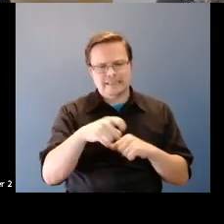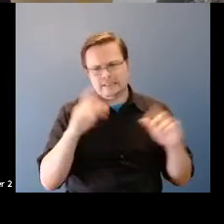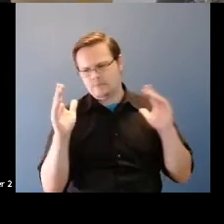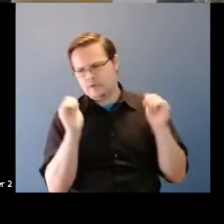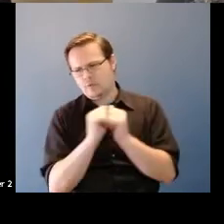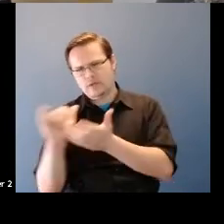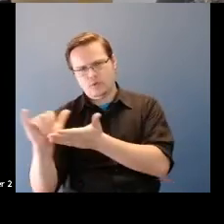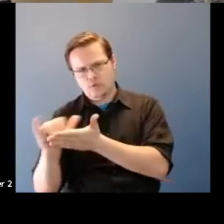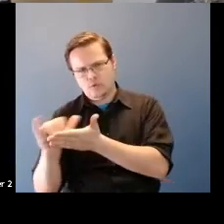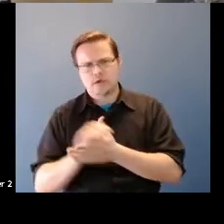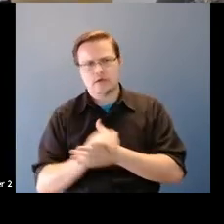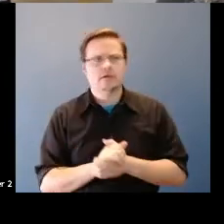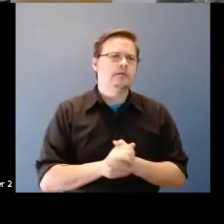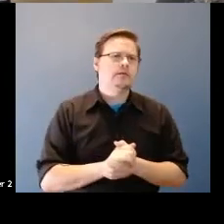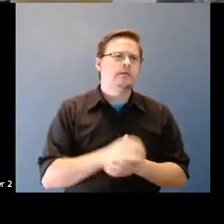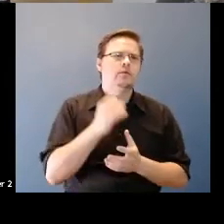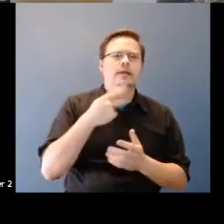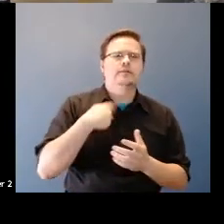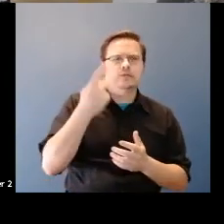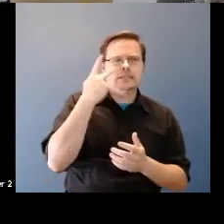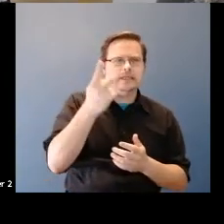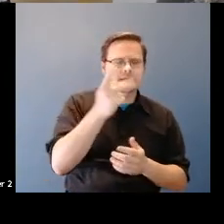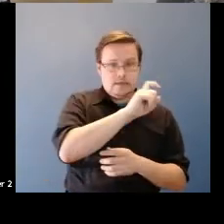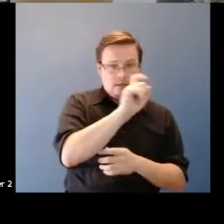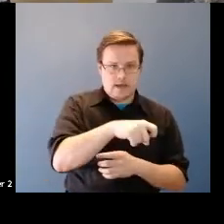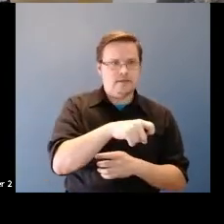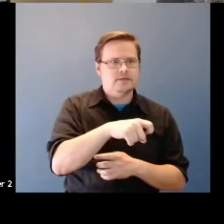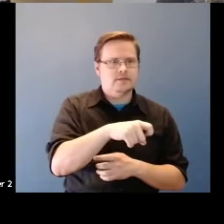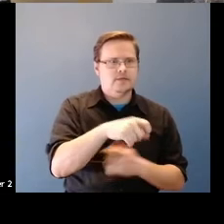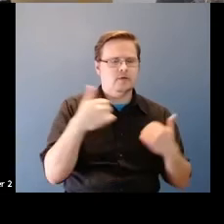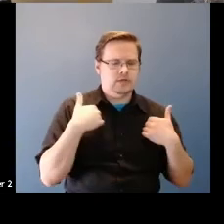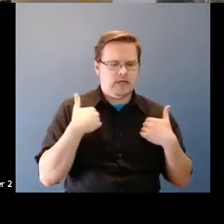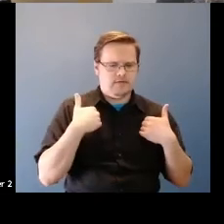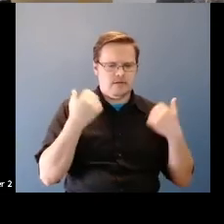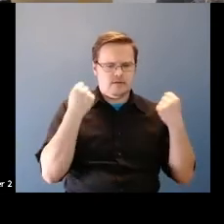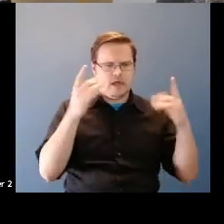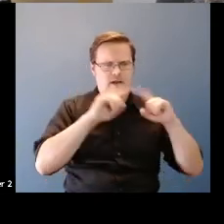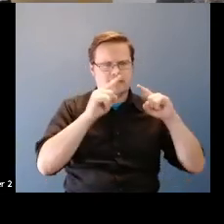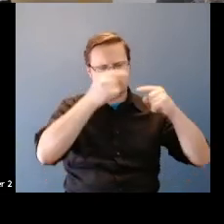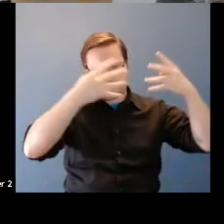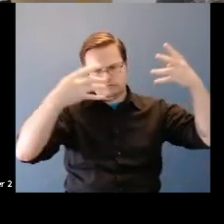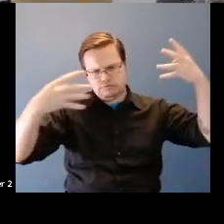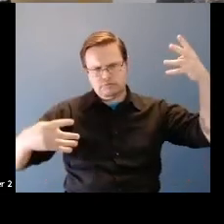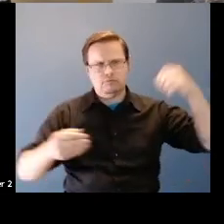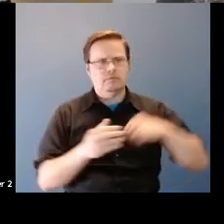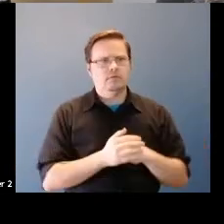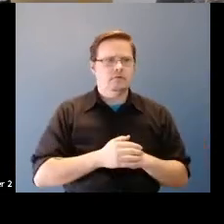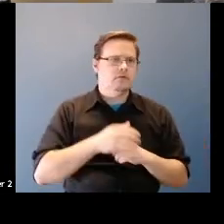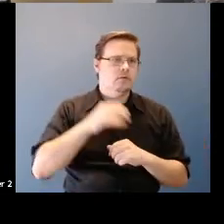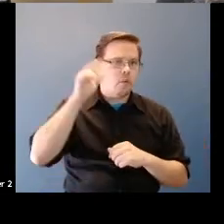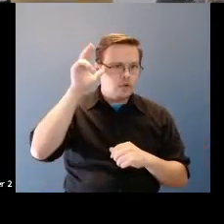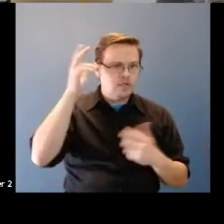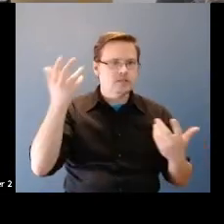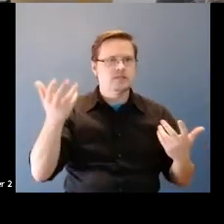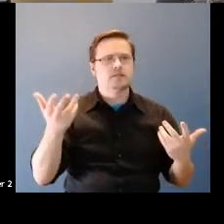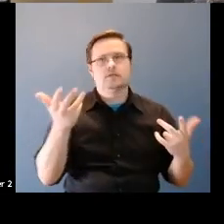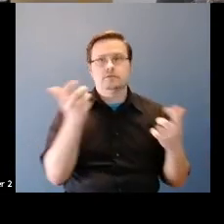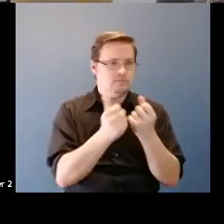Martin Wattenberg: And what we see here is that when we put in Texas, we see a bunch of things like food horses, you know there's everything stuff but also got.